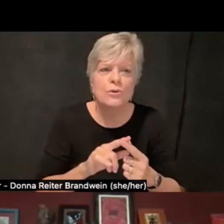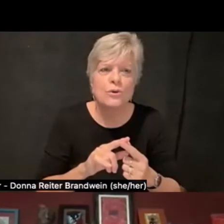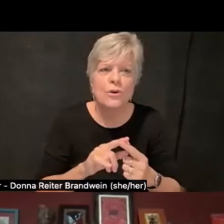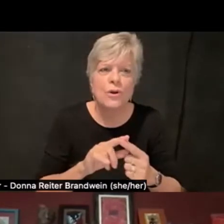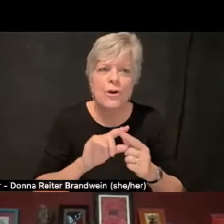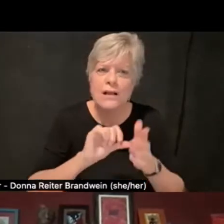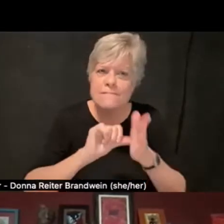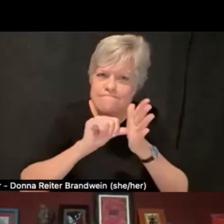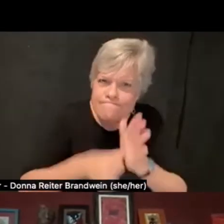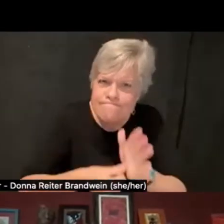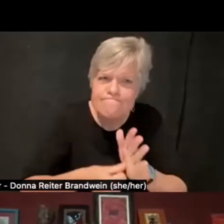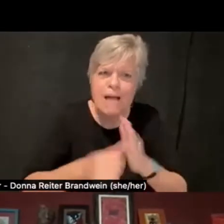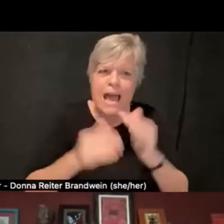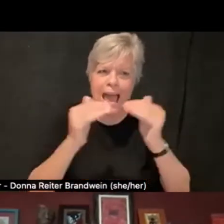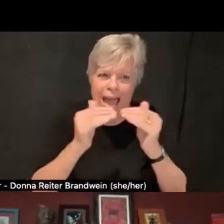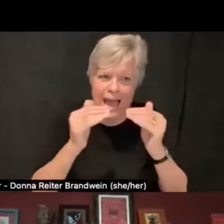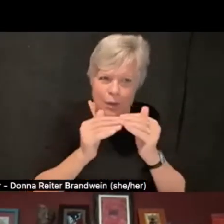but equity, accessibility, and belonging.